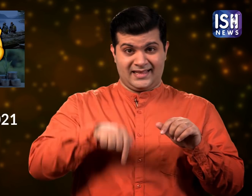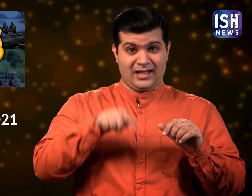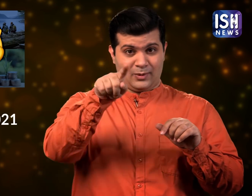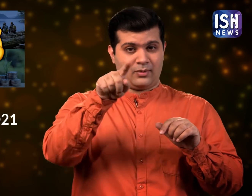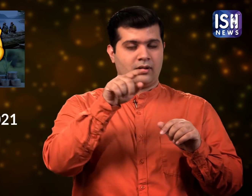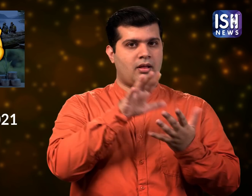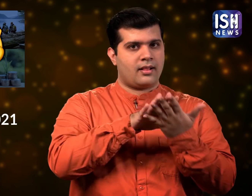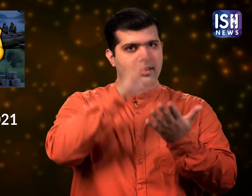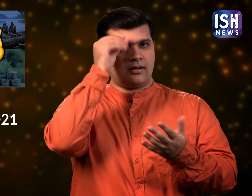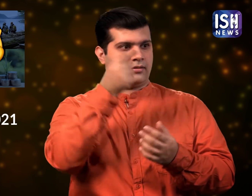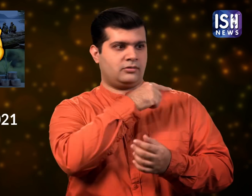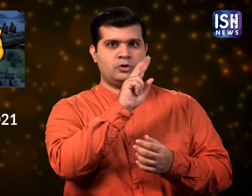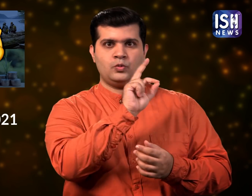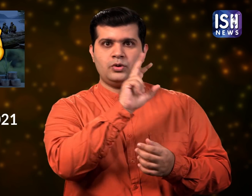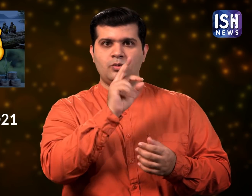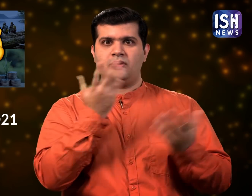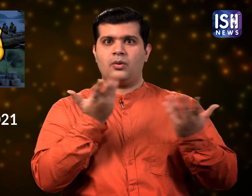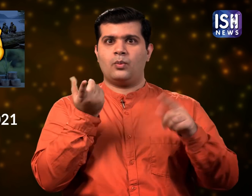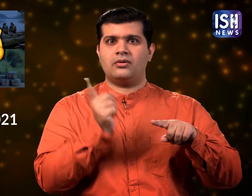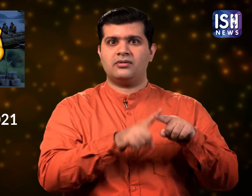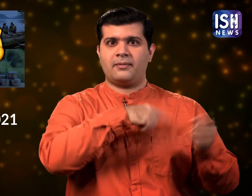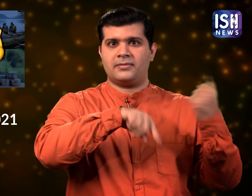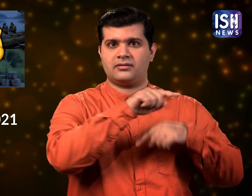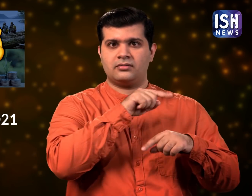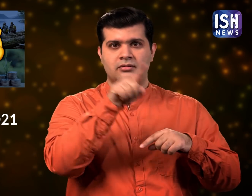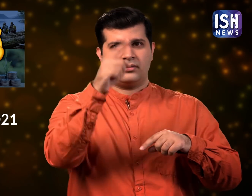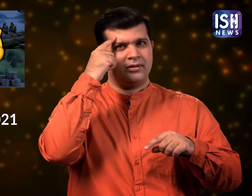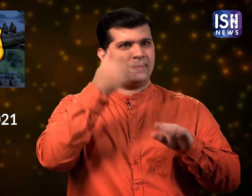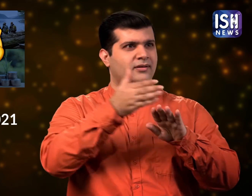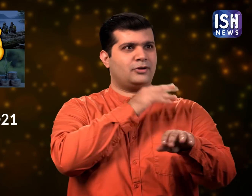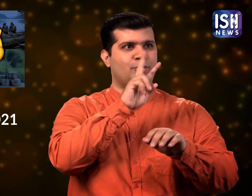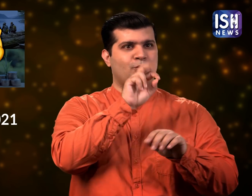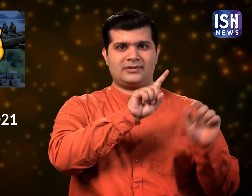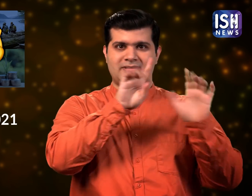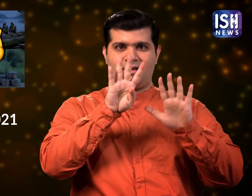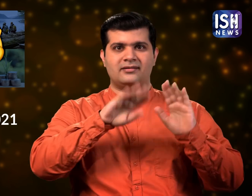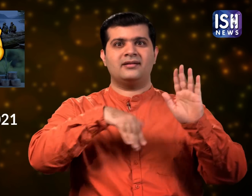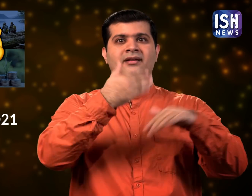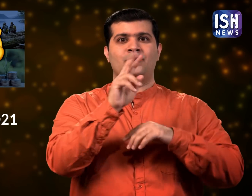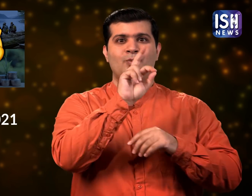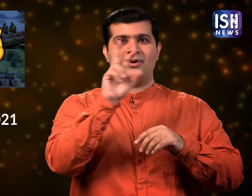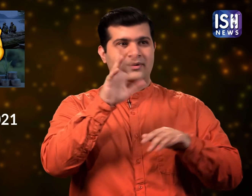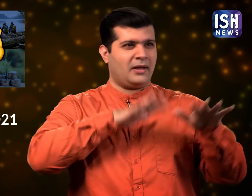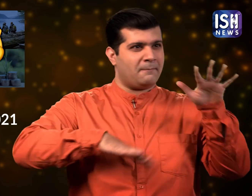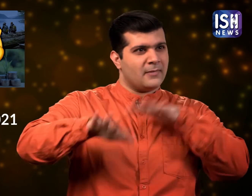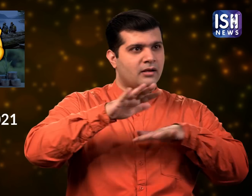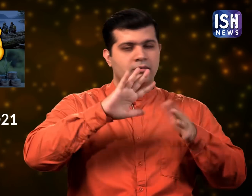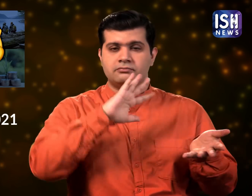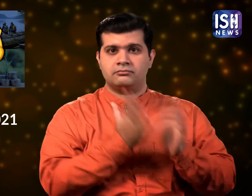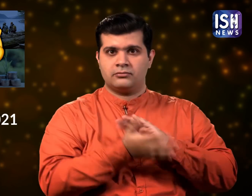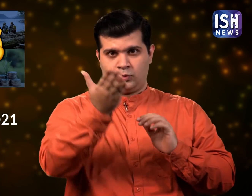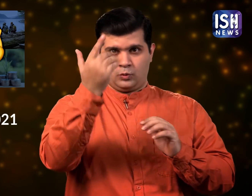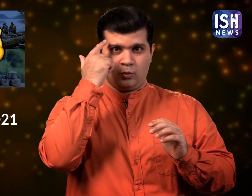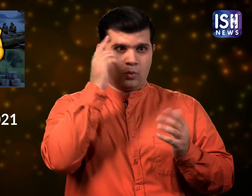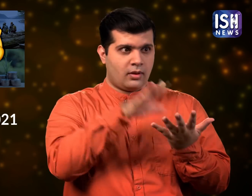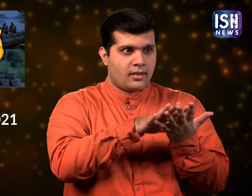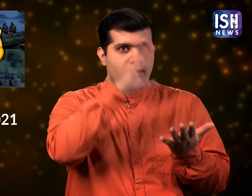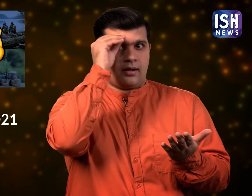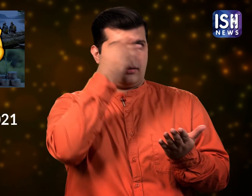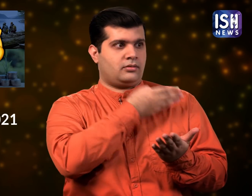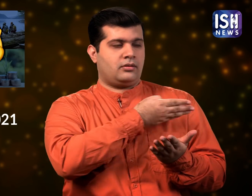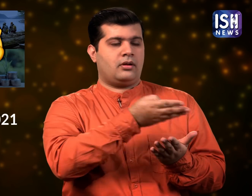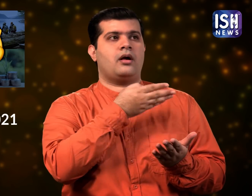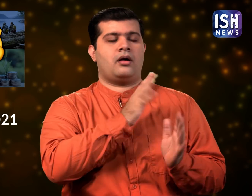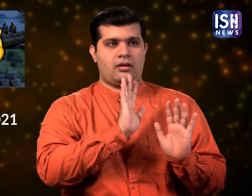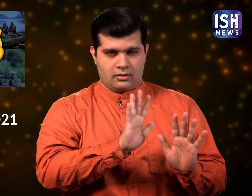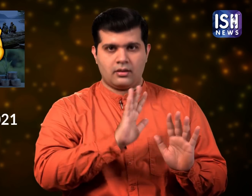In 2020, you saw plans go awry and learnt from it.